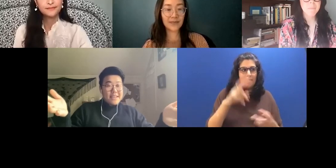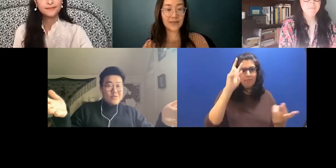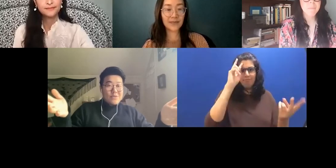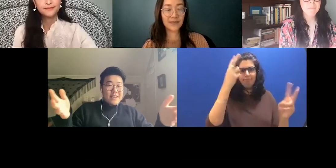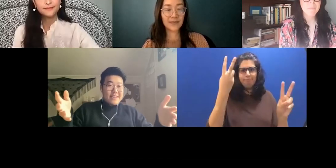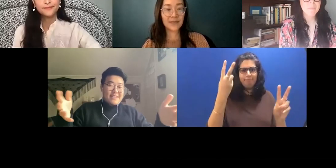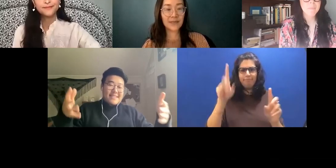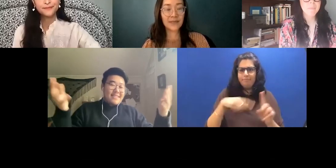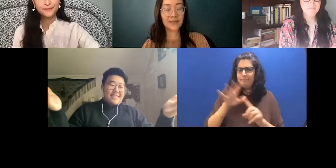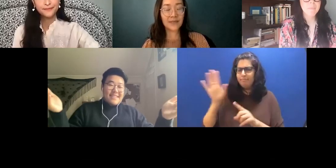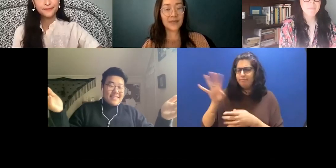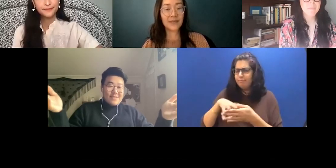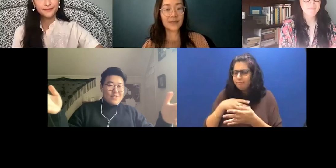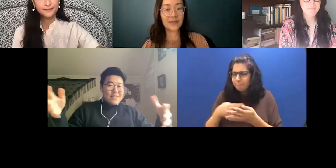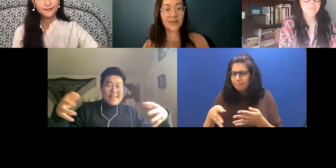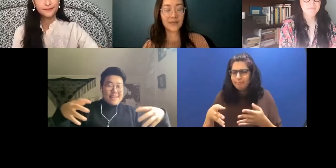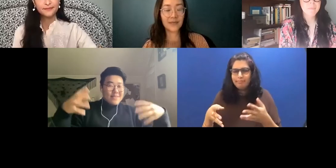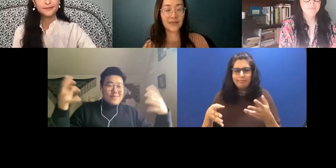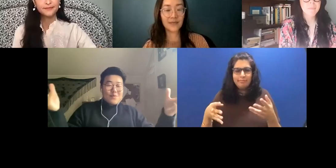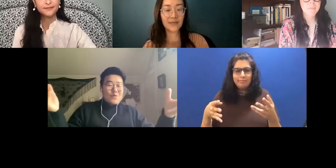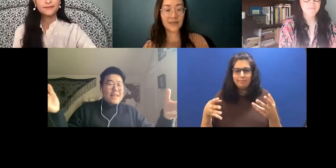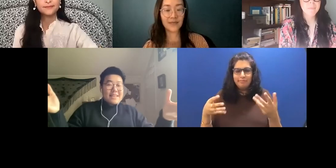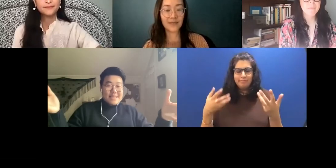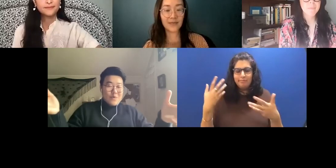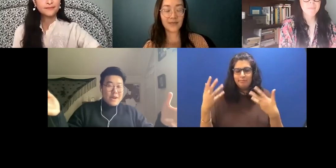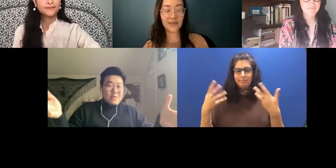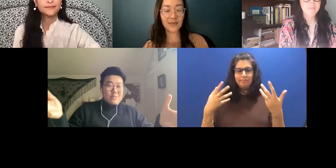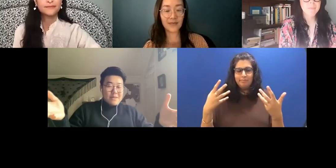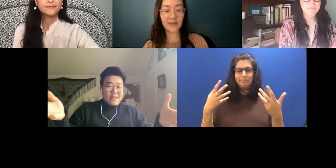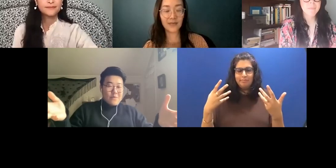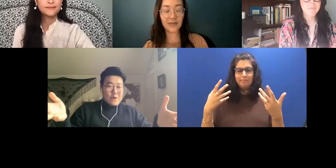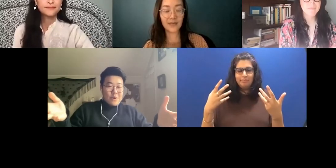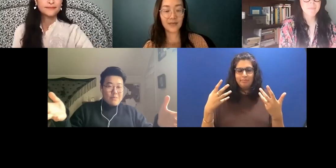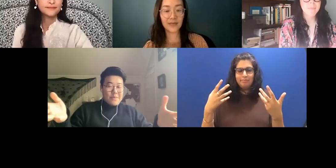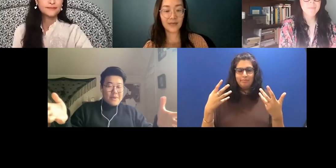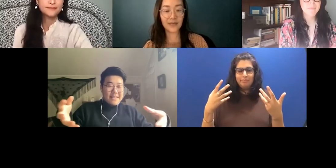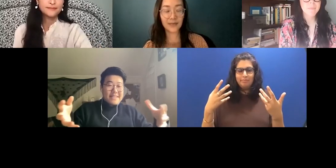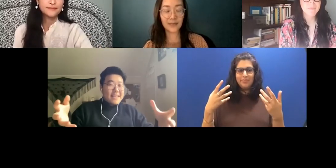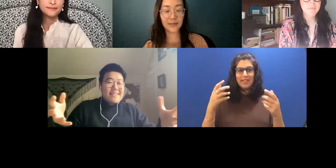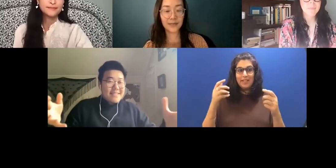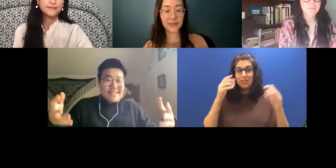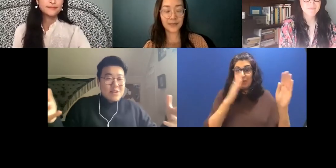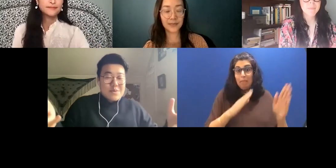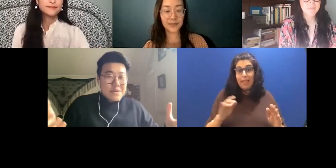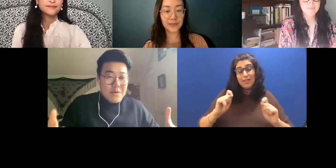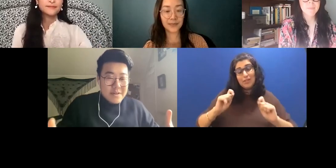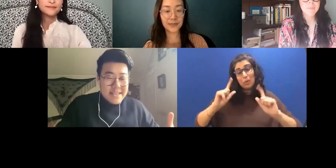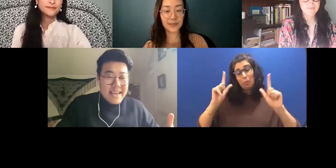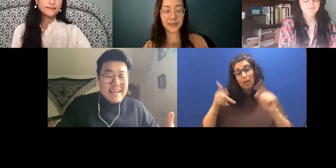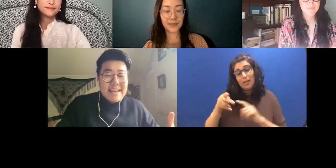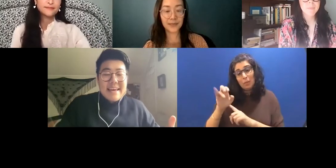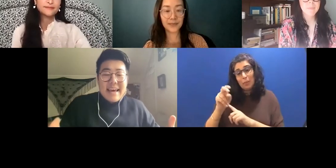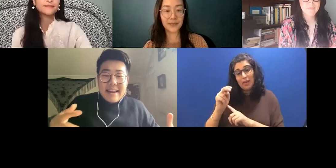schedule and created a surprise picnic for her but it's like scheduled on the wrong day.